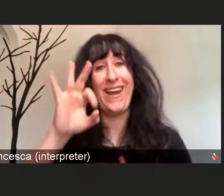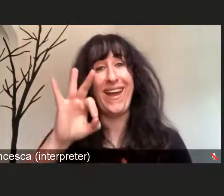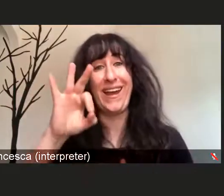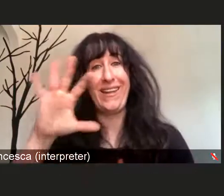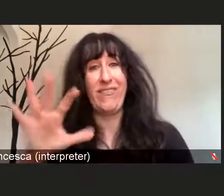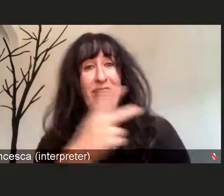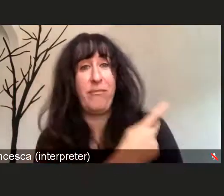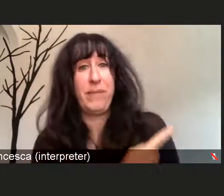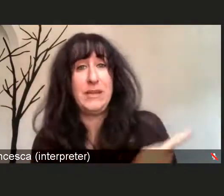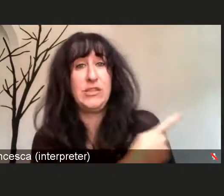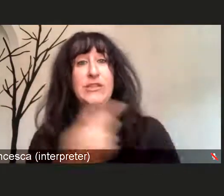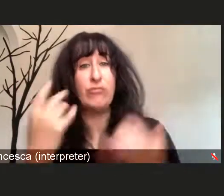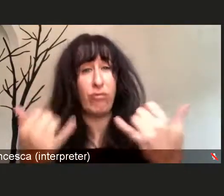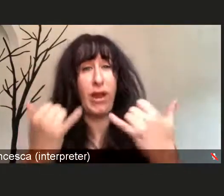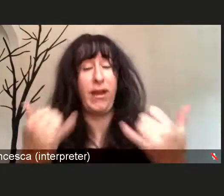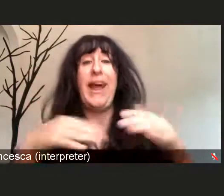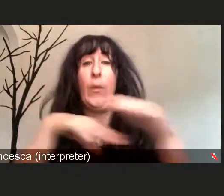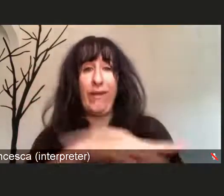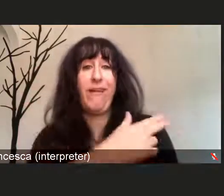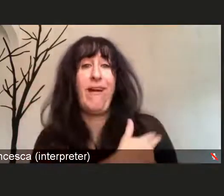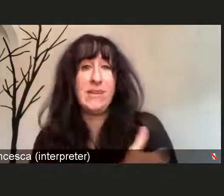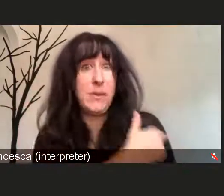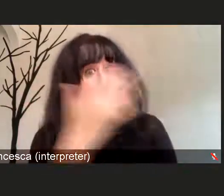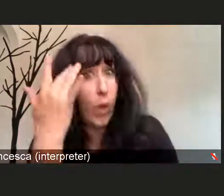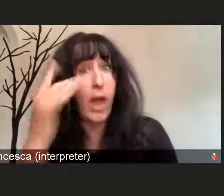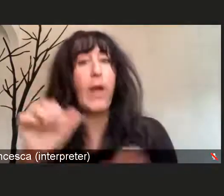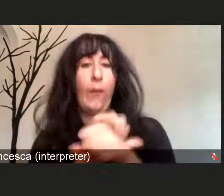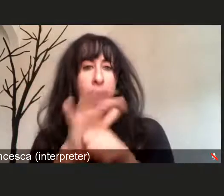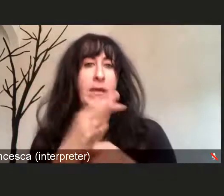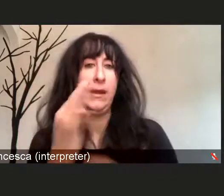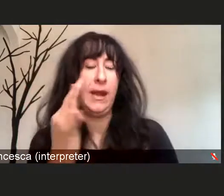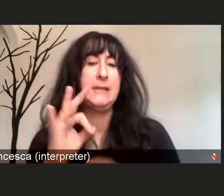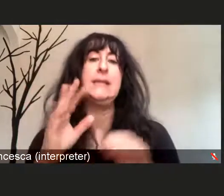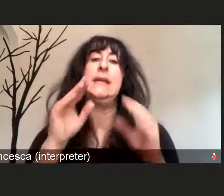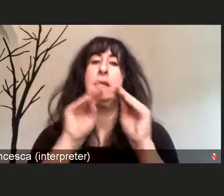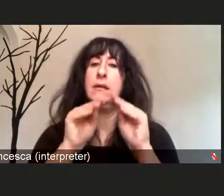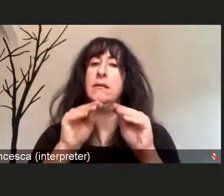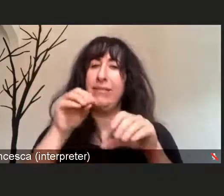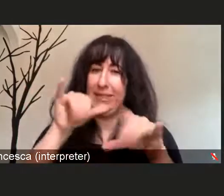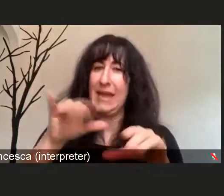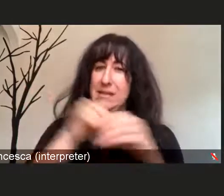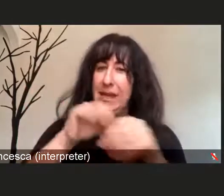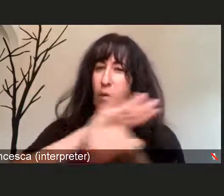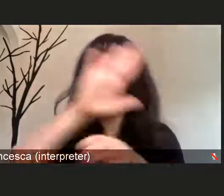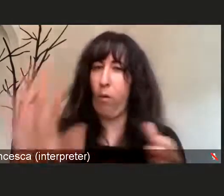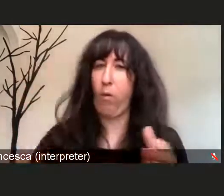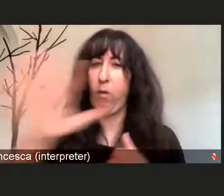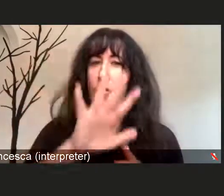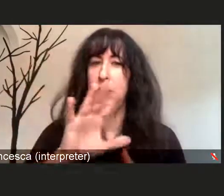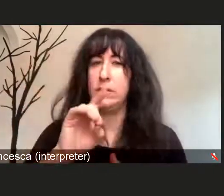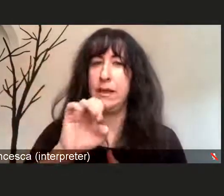due to COVID-19 throughout the state of Delaware. Out of those 95 patients,